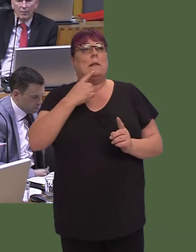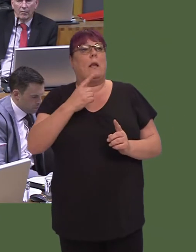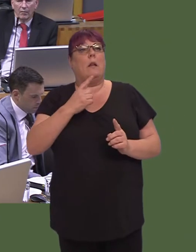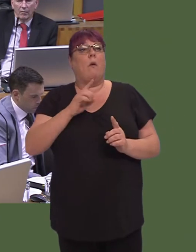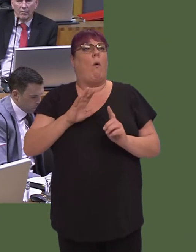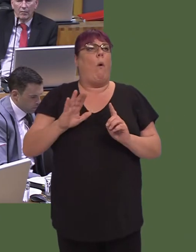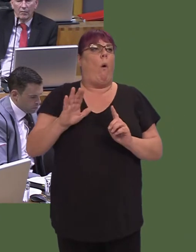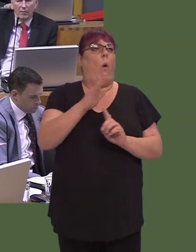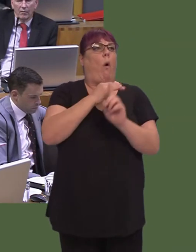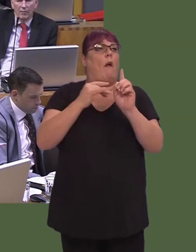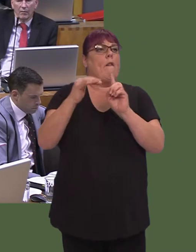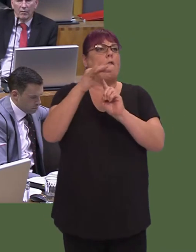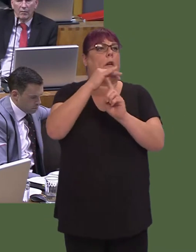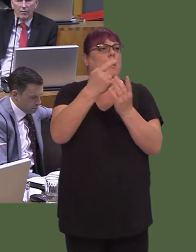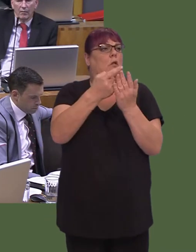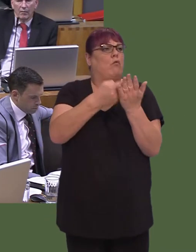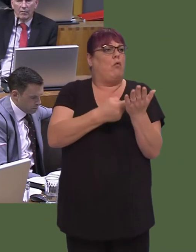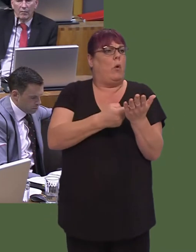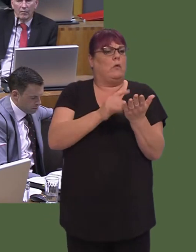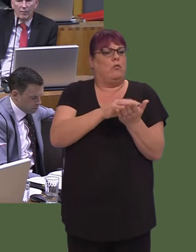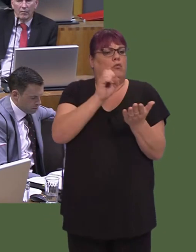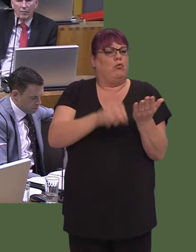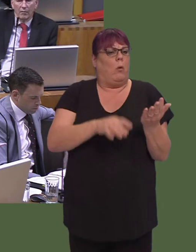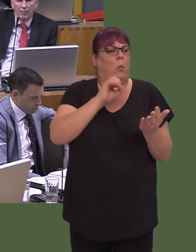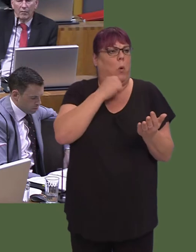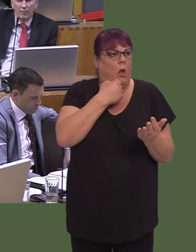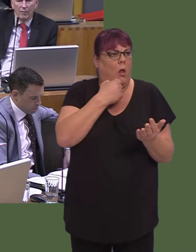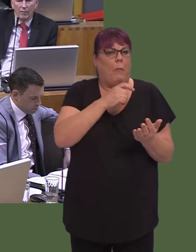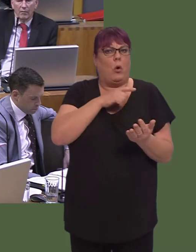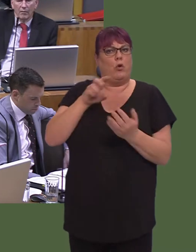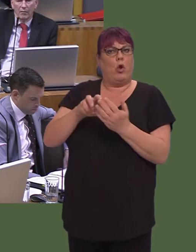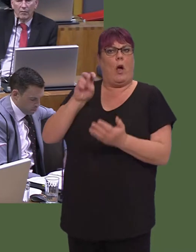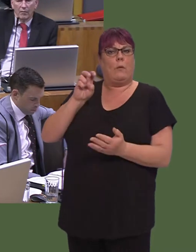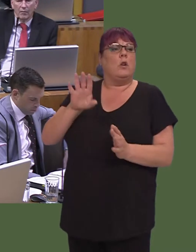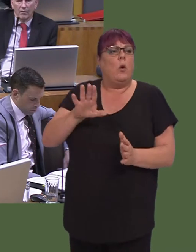will fall away as soon as we leave the EU; I make the point that it was the EU that forced Britain to clean up its act.